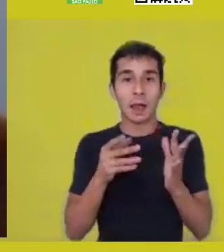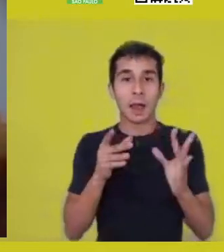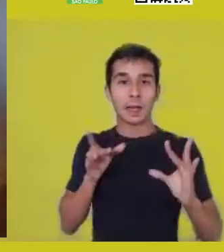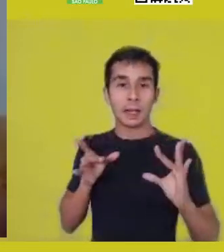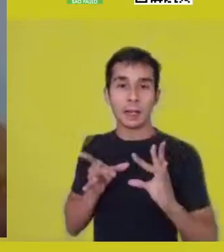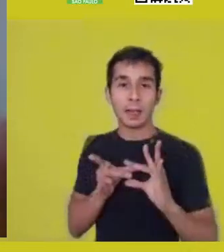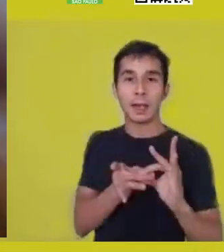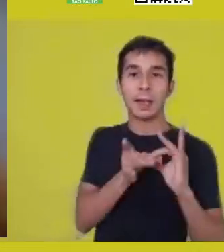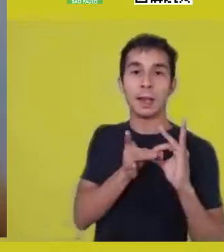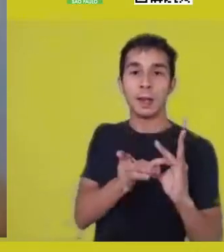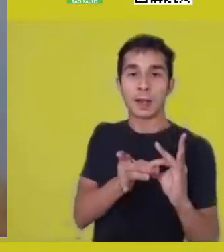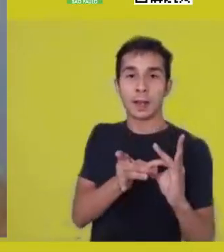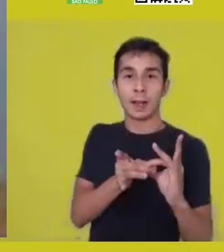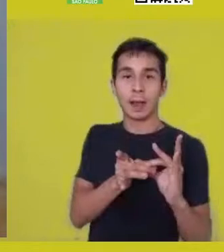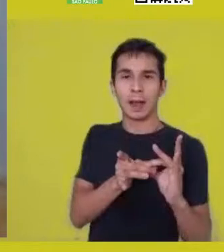from which we’ve been unlinked,